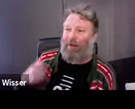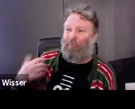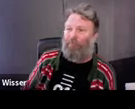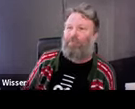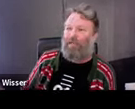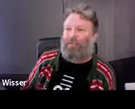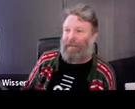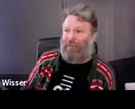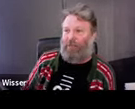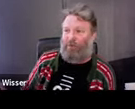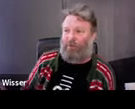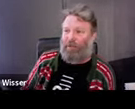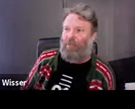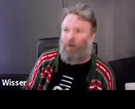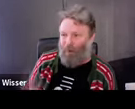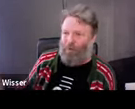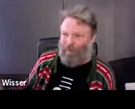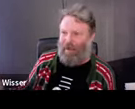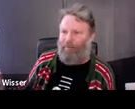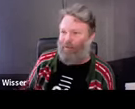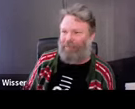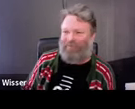whole thing was three stereotypal characters telling Dad jokes the